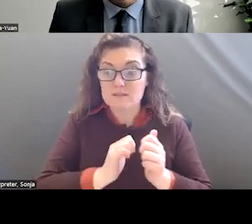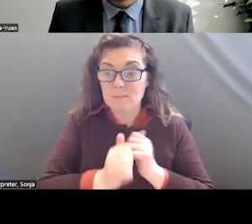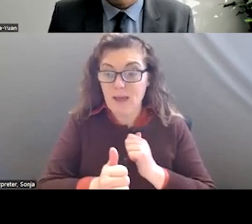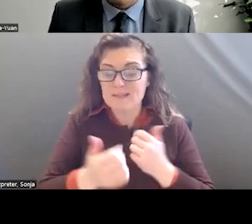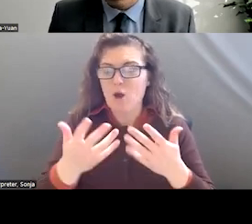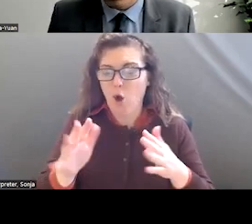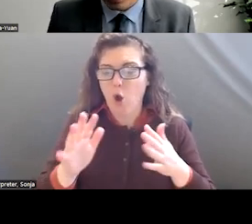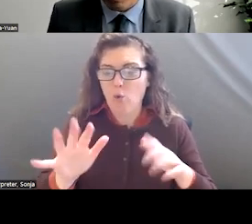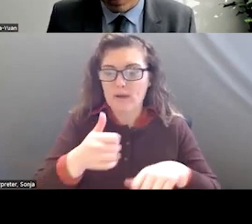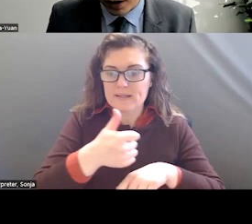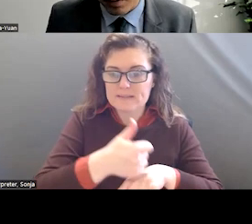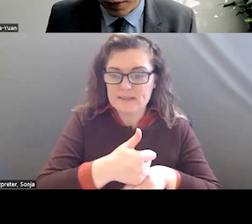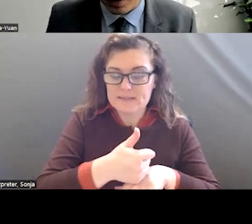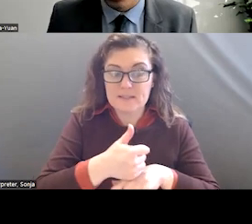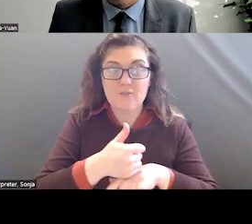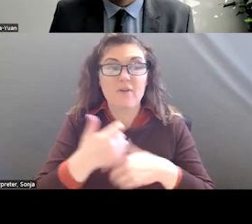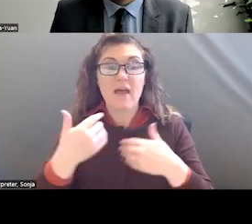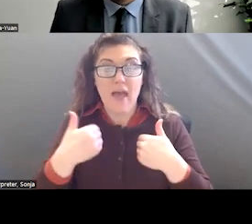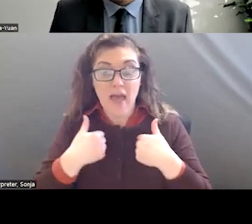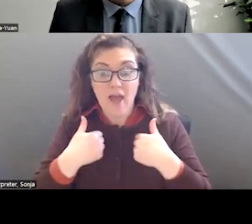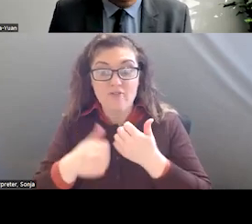HAD EXISTED AND THIS ACCIDENT PREVENTION.